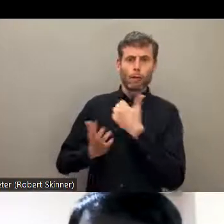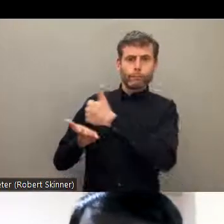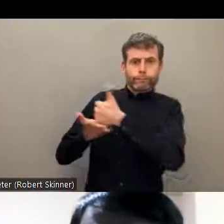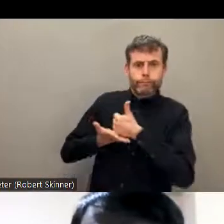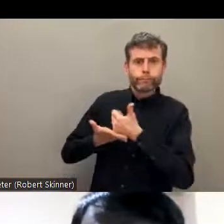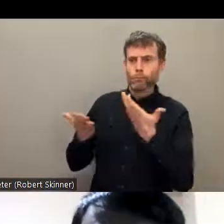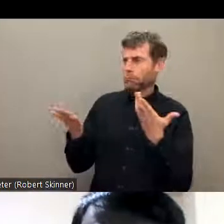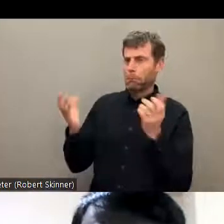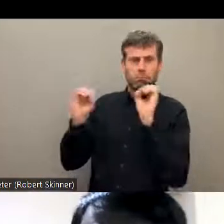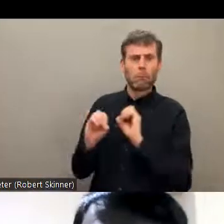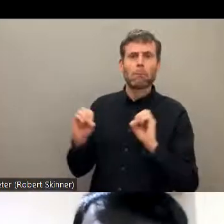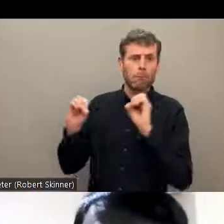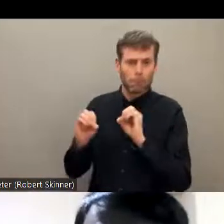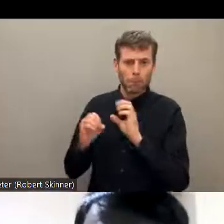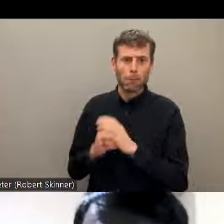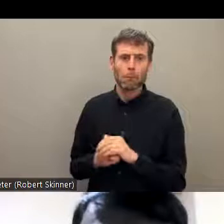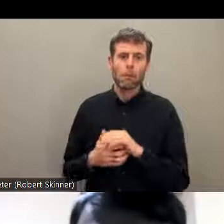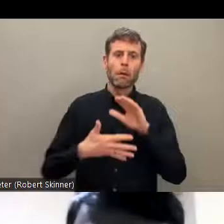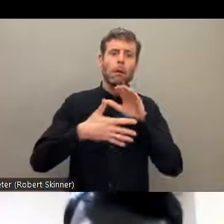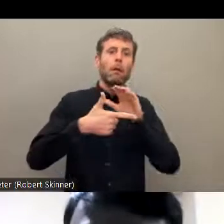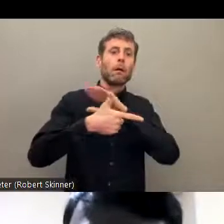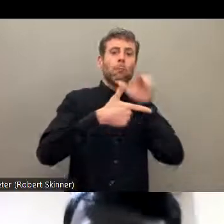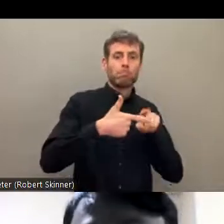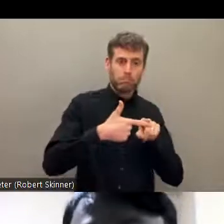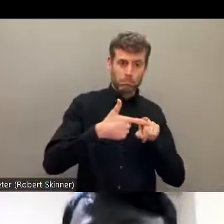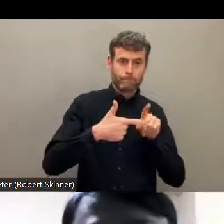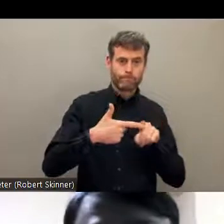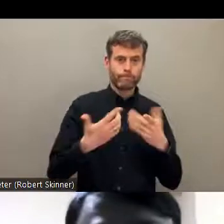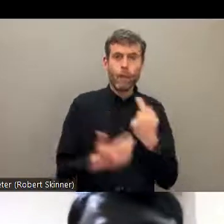country. There is less access to healthcare and